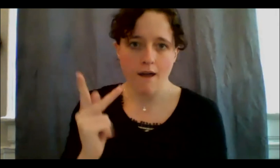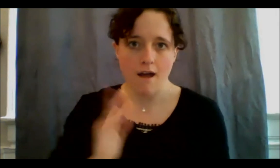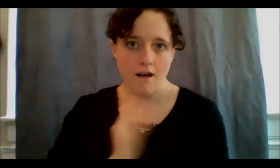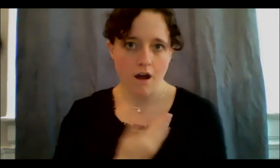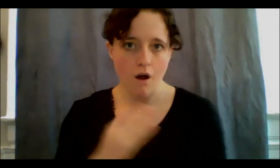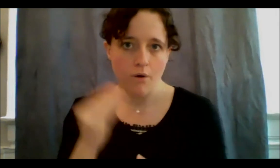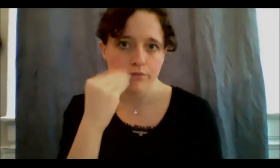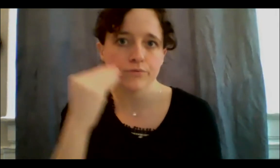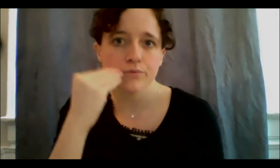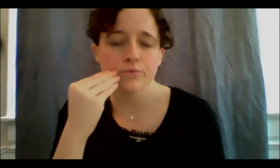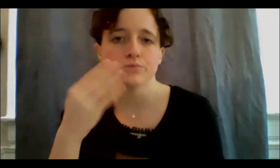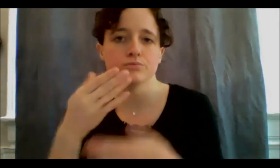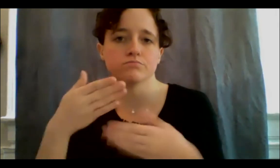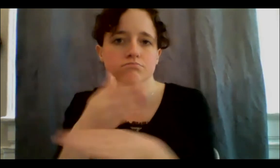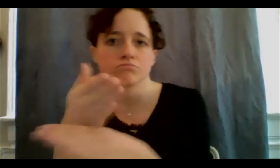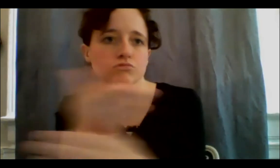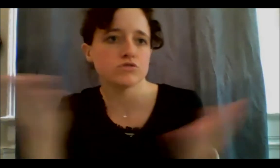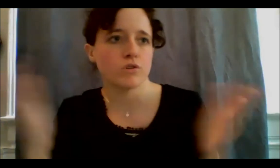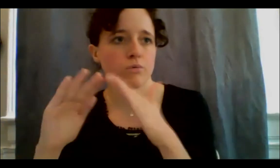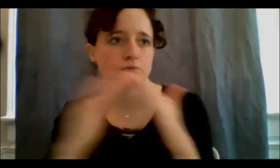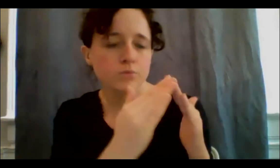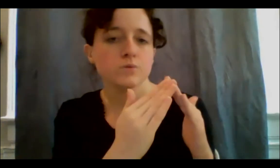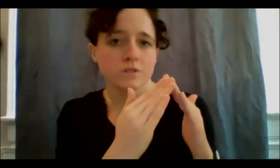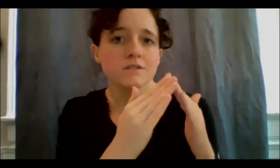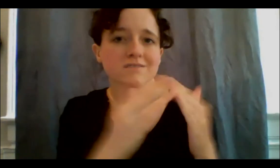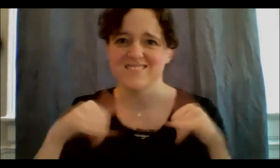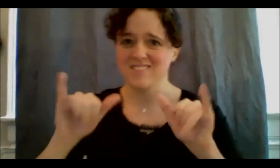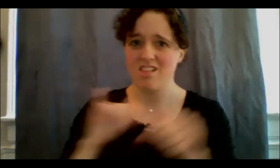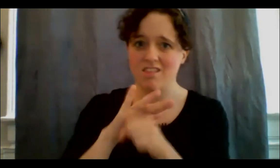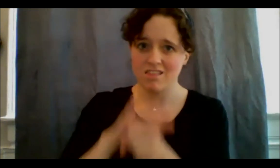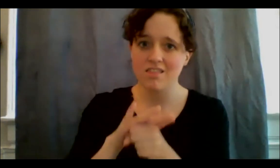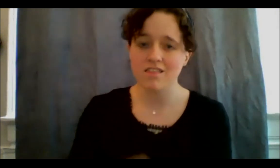Wild rice for example, this was all wild rice territory. Wild rice was all over the